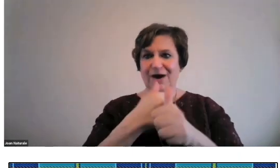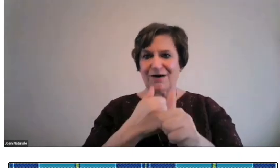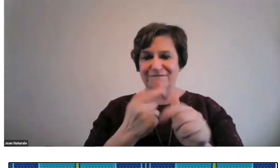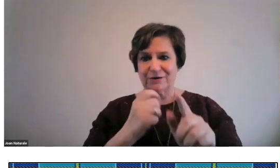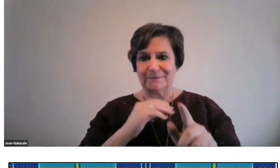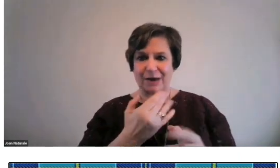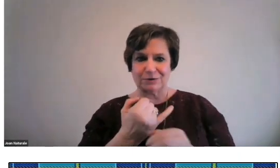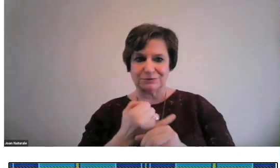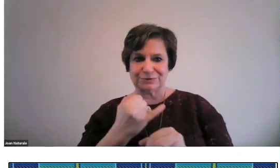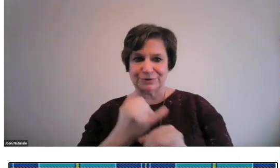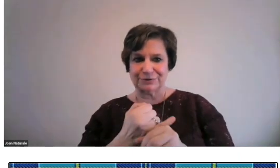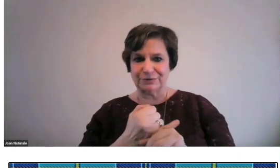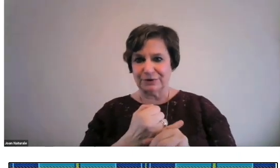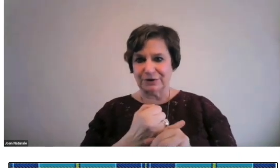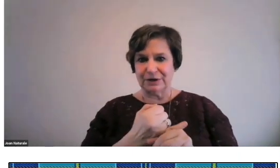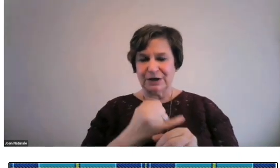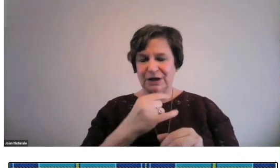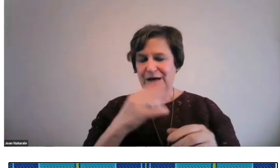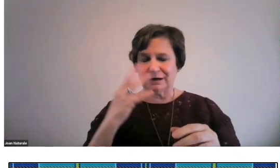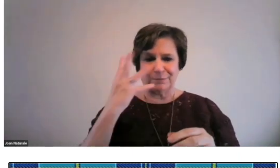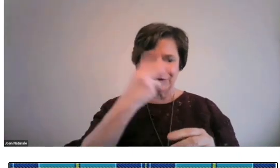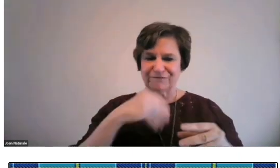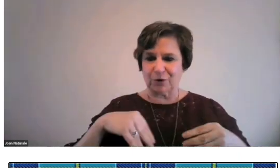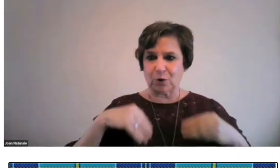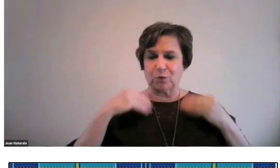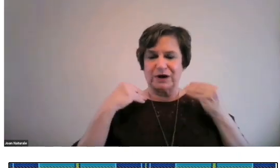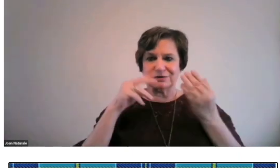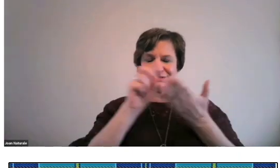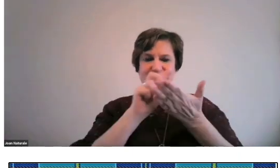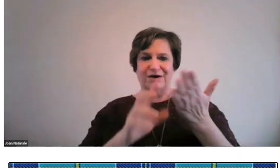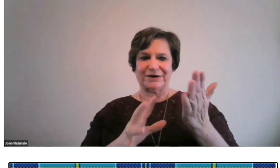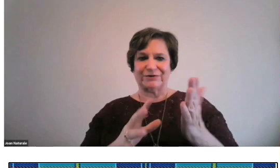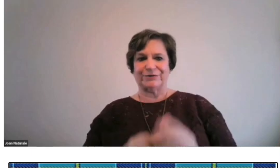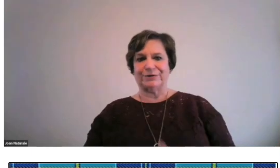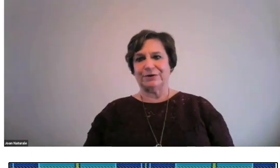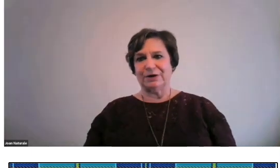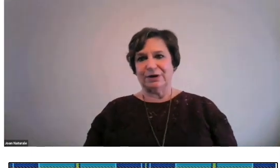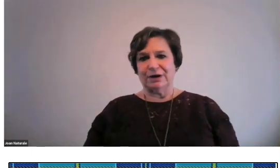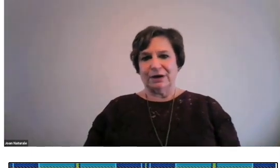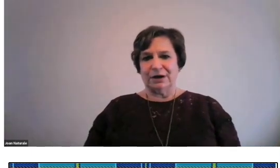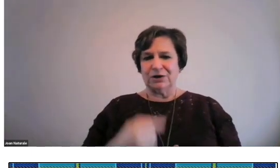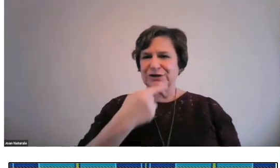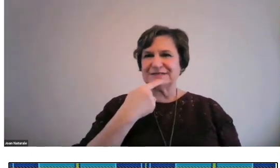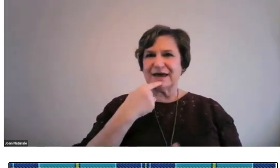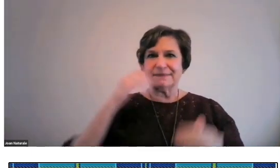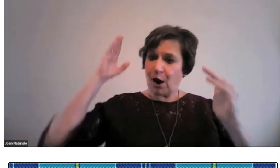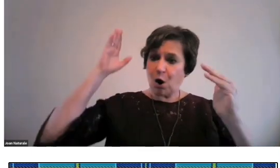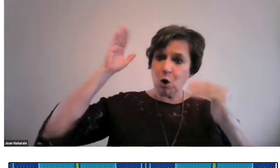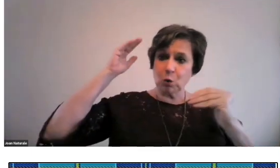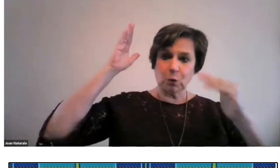Herself an alumna of our institute. She's a beautiful quilt designer.